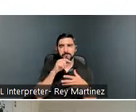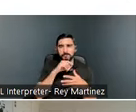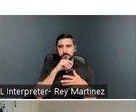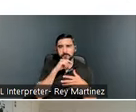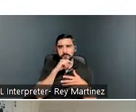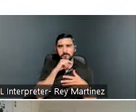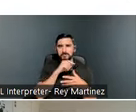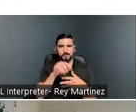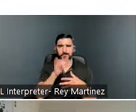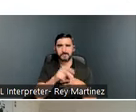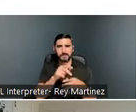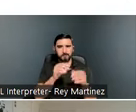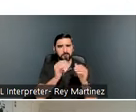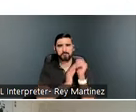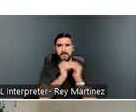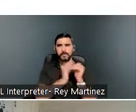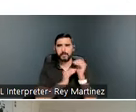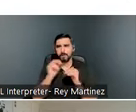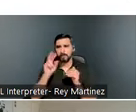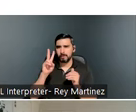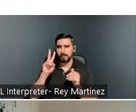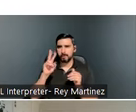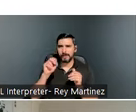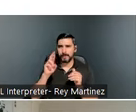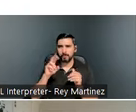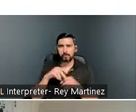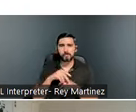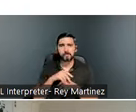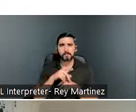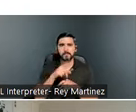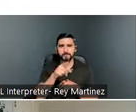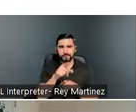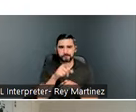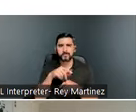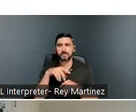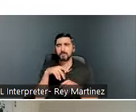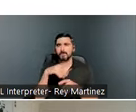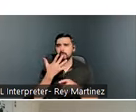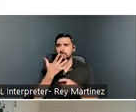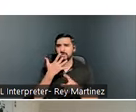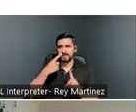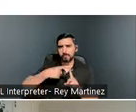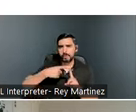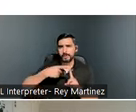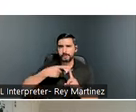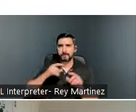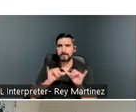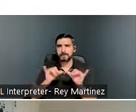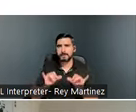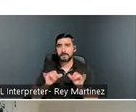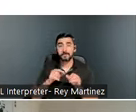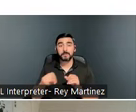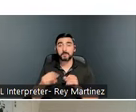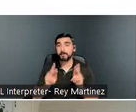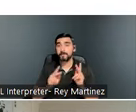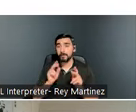residence. We worked a preference point system out. Individuals can get between 1 to 7 points.